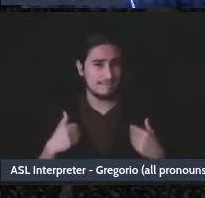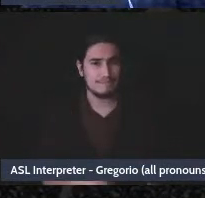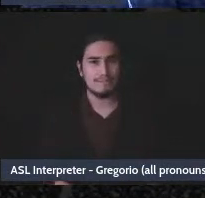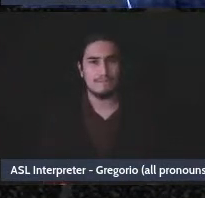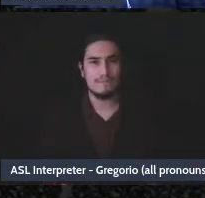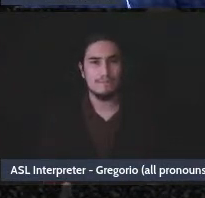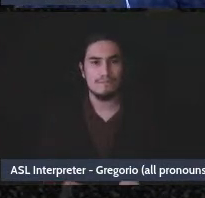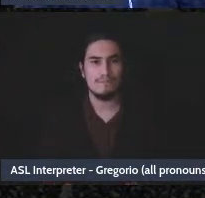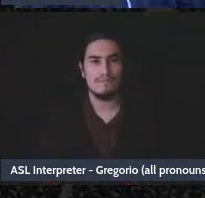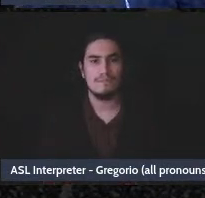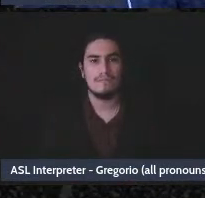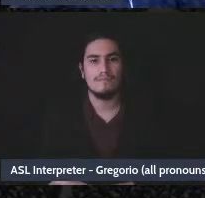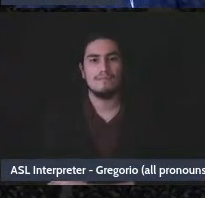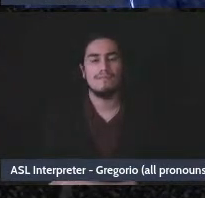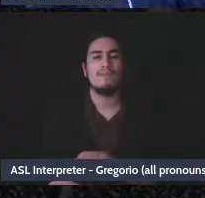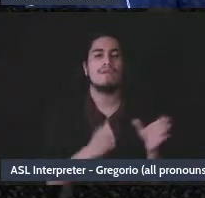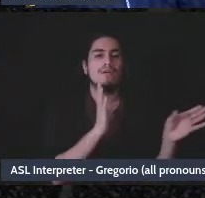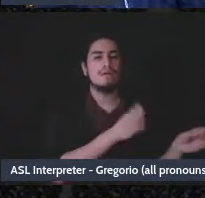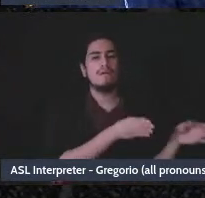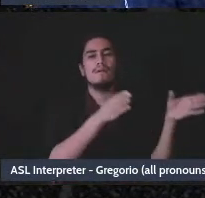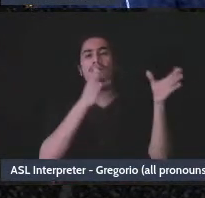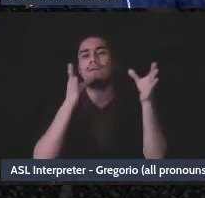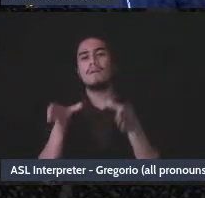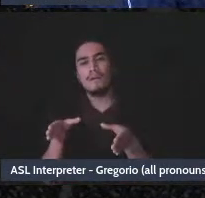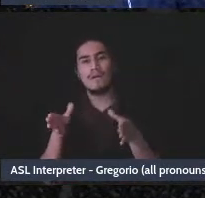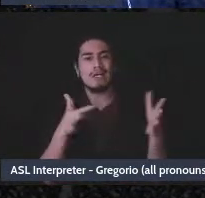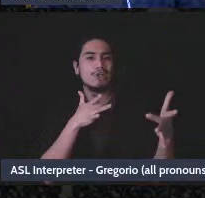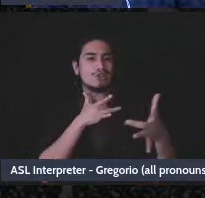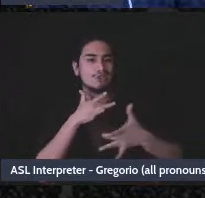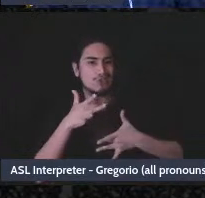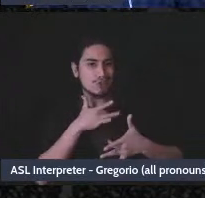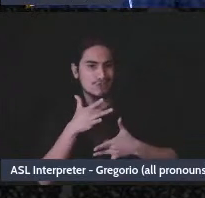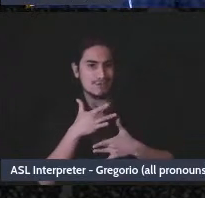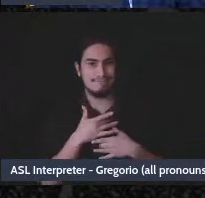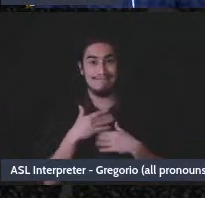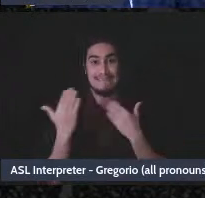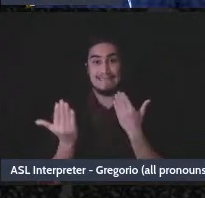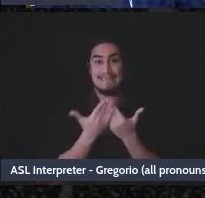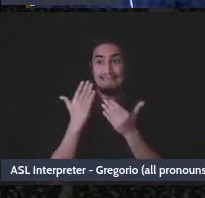The concerns, the top concern here is that it is not always easy to find a bank or a credit union,